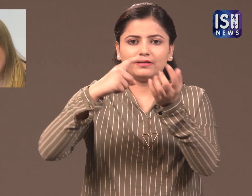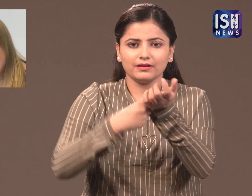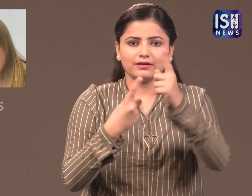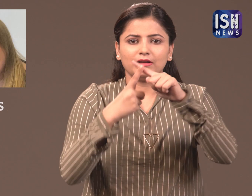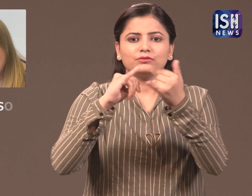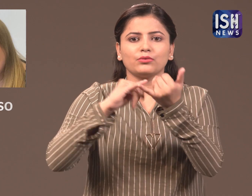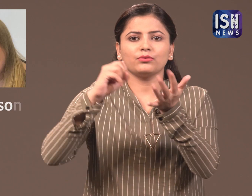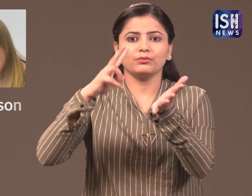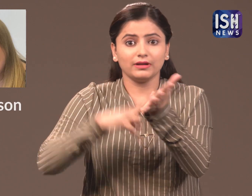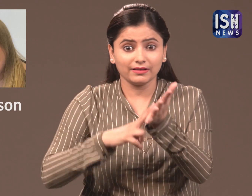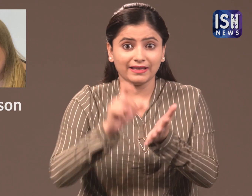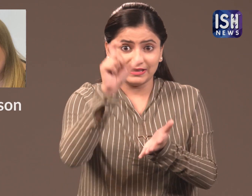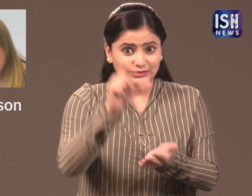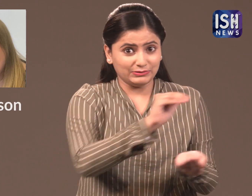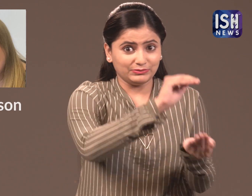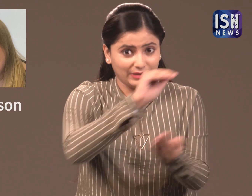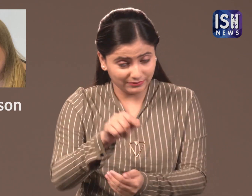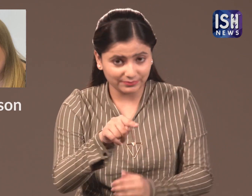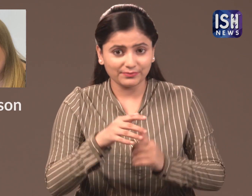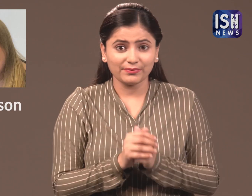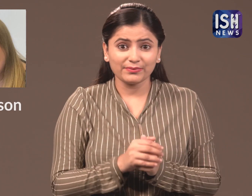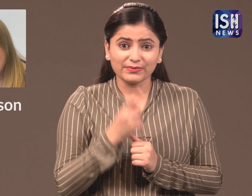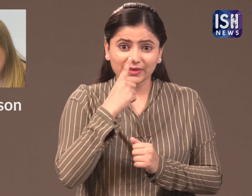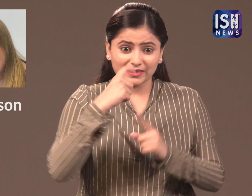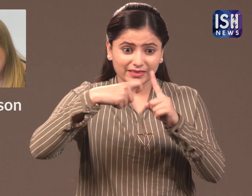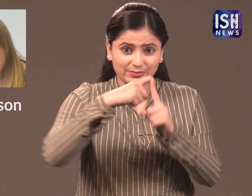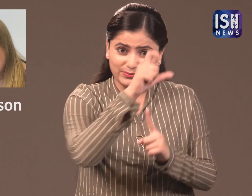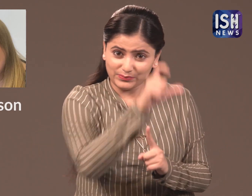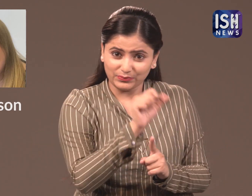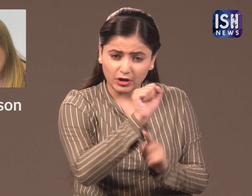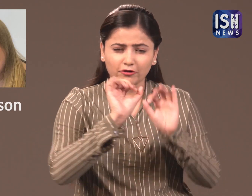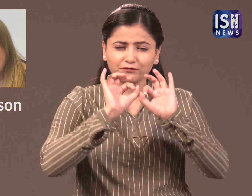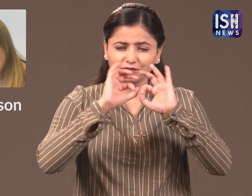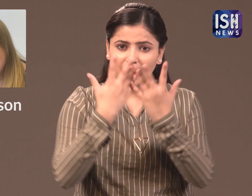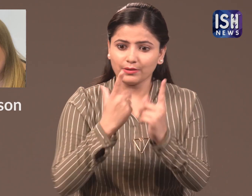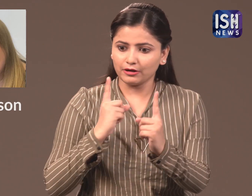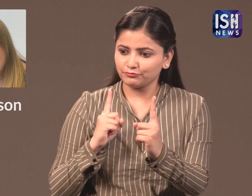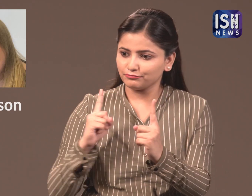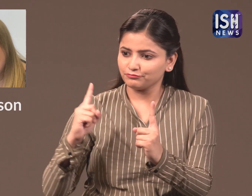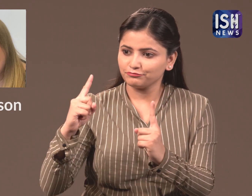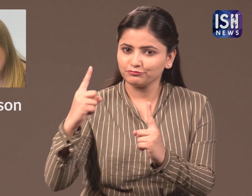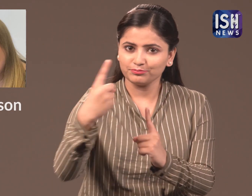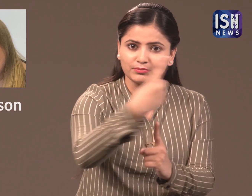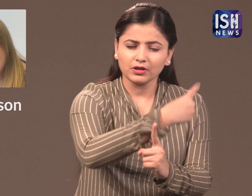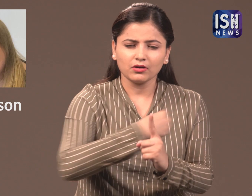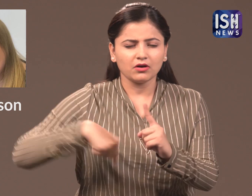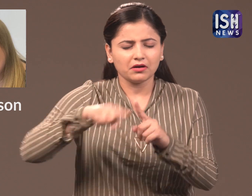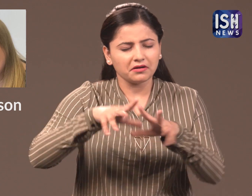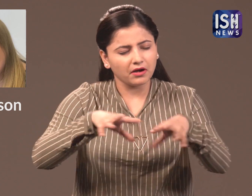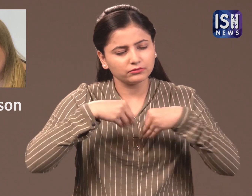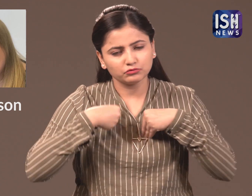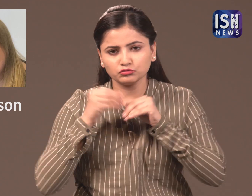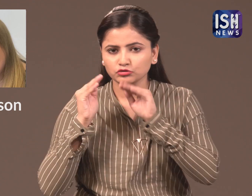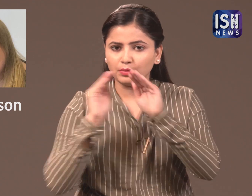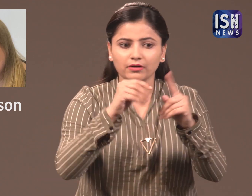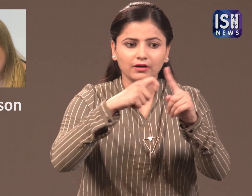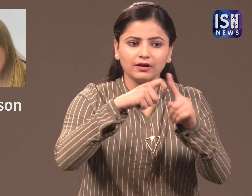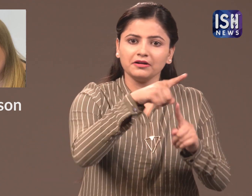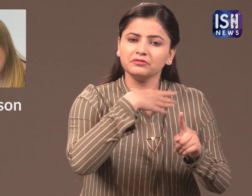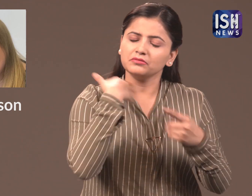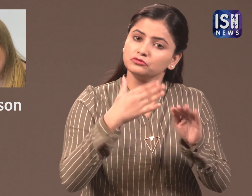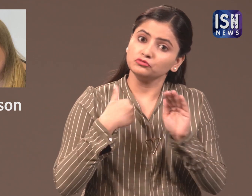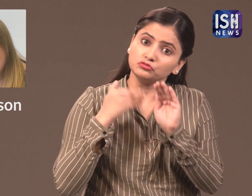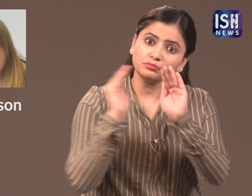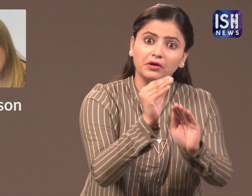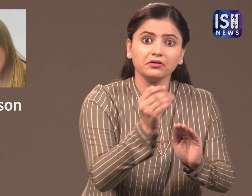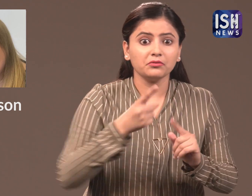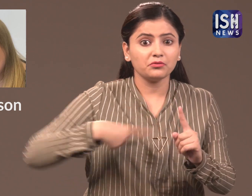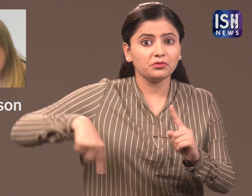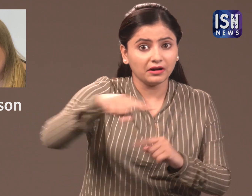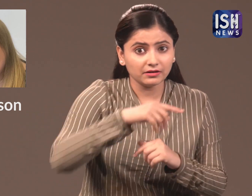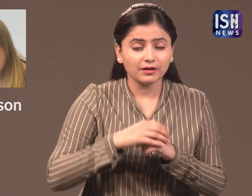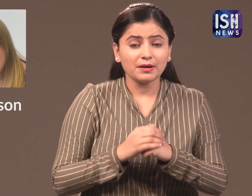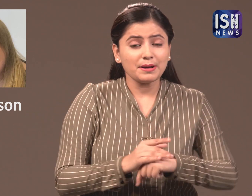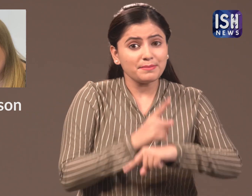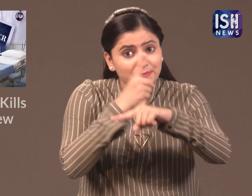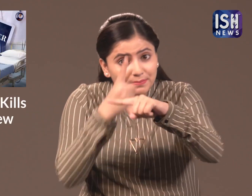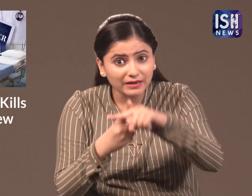Nicole Robertson Carrie's entire family accepted her decision to end her life